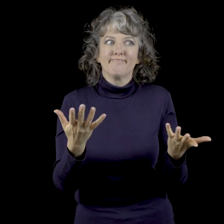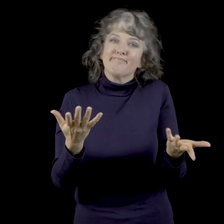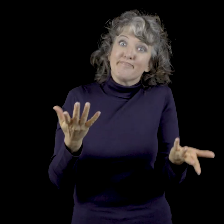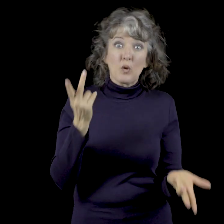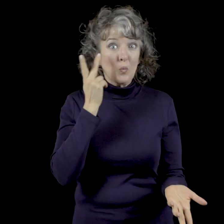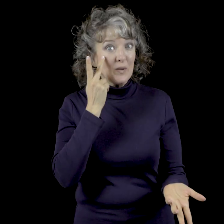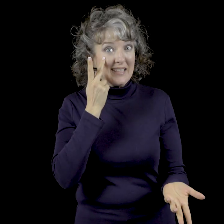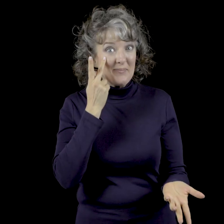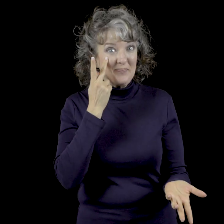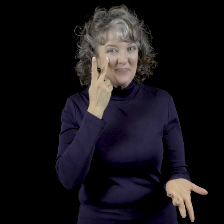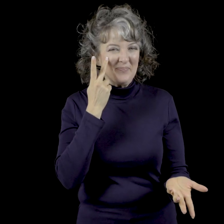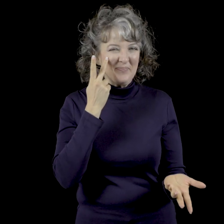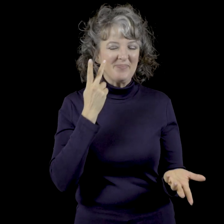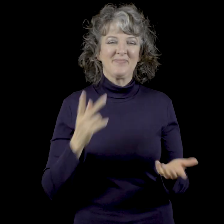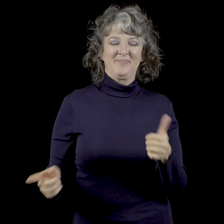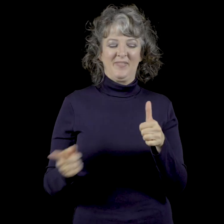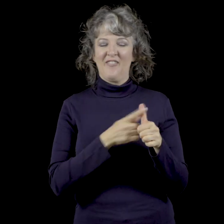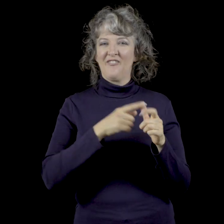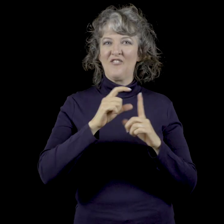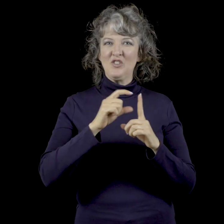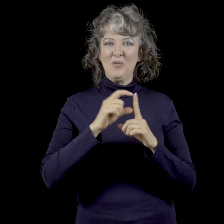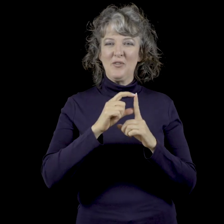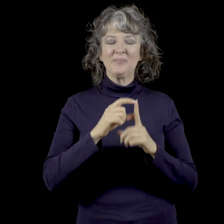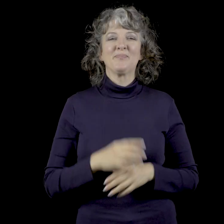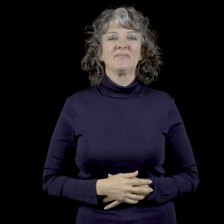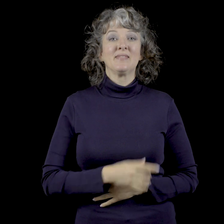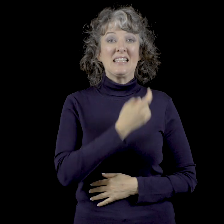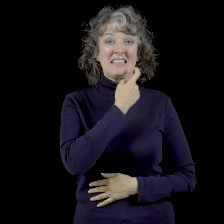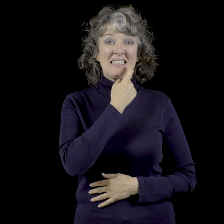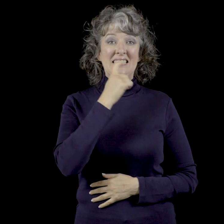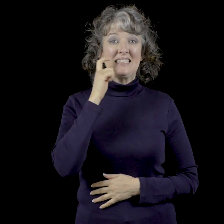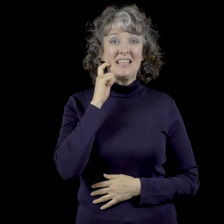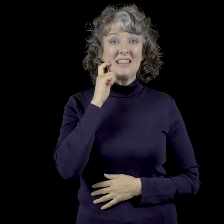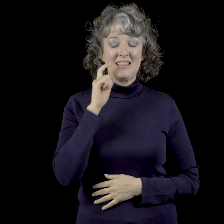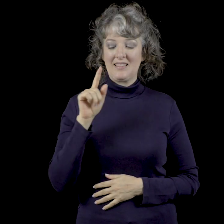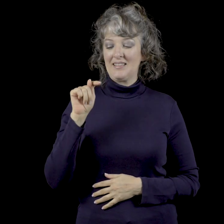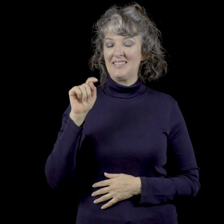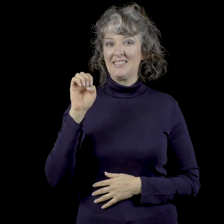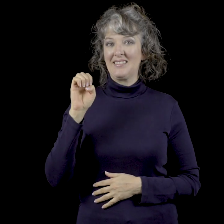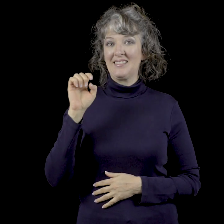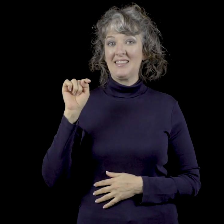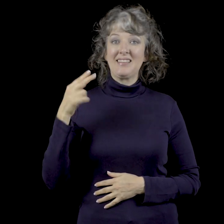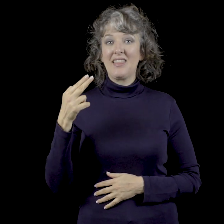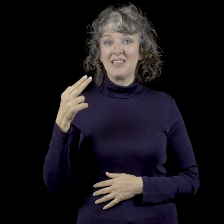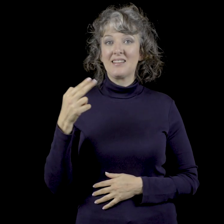So you will just have to see. First vocabulary is teeth. T-E-E-T-H